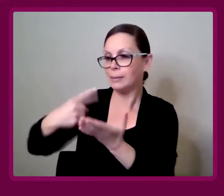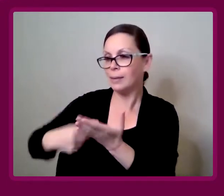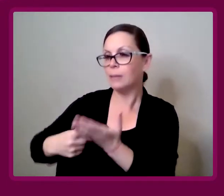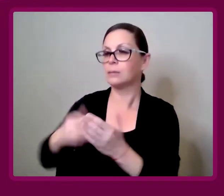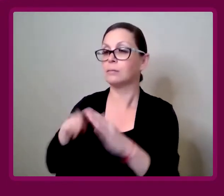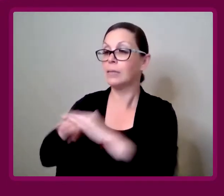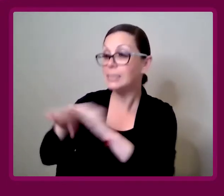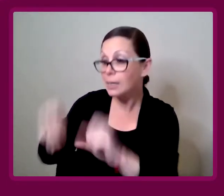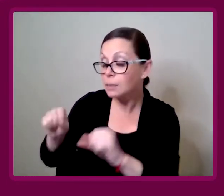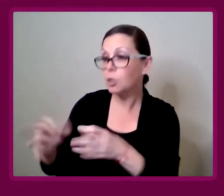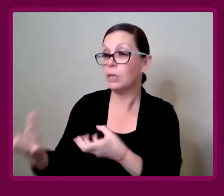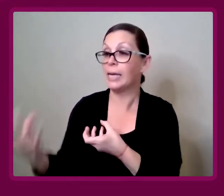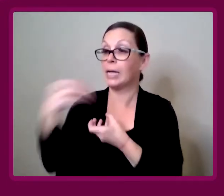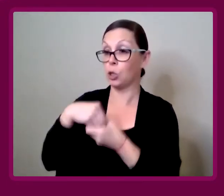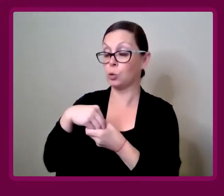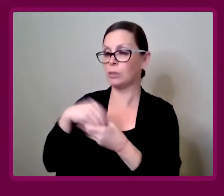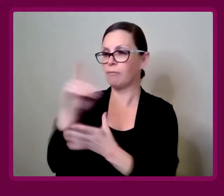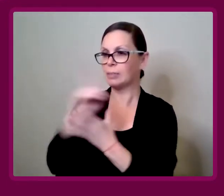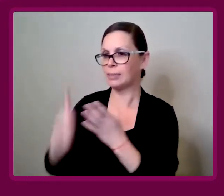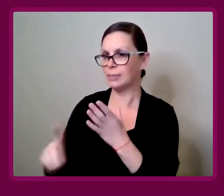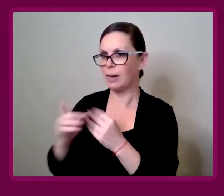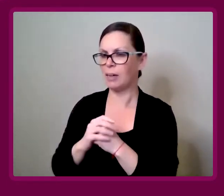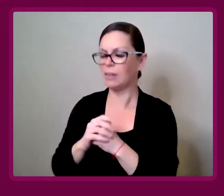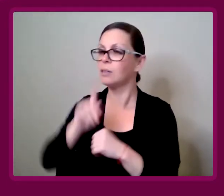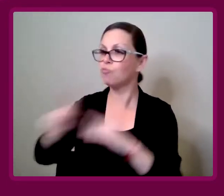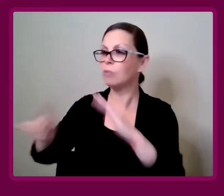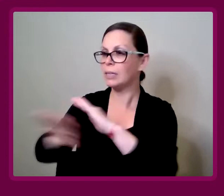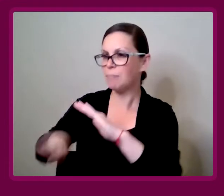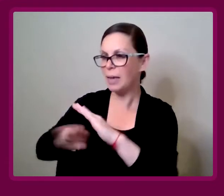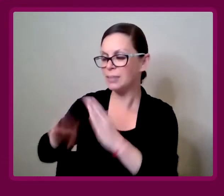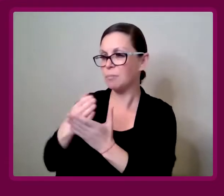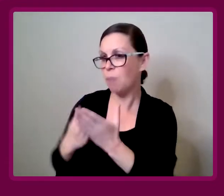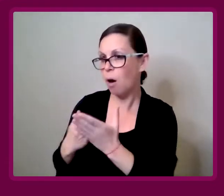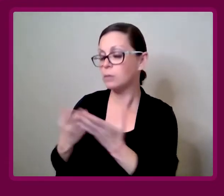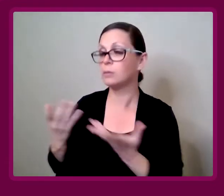Some of it is really basic elements.